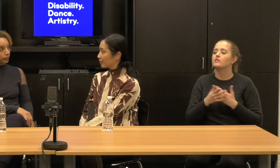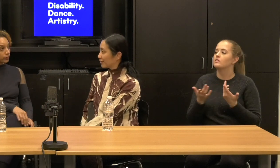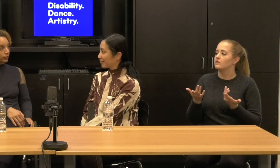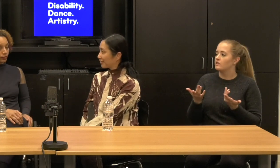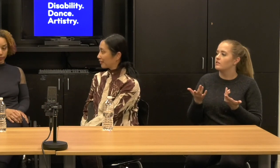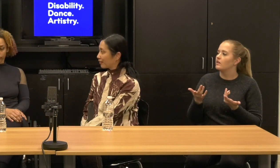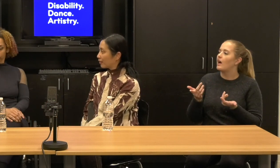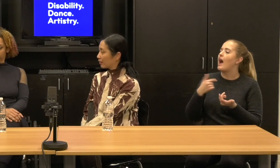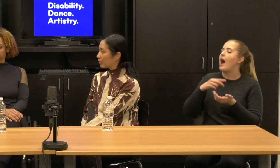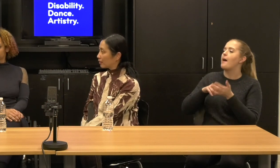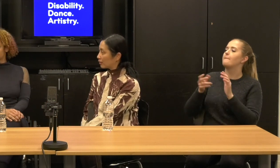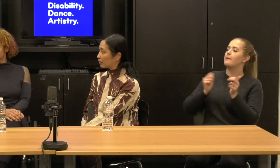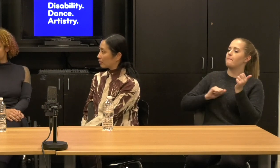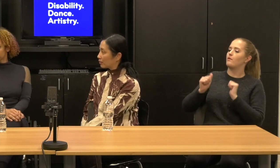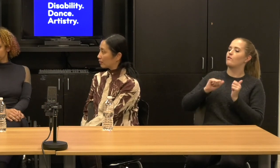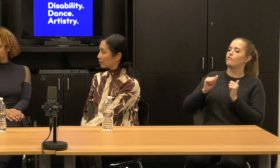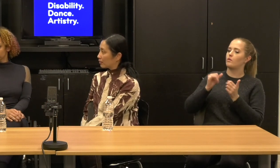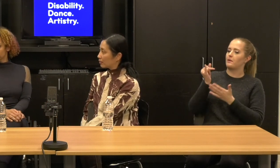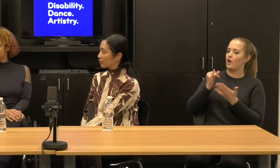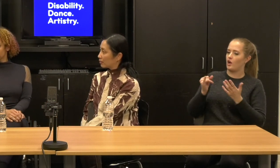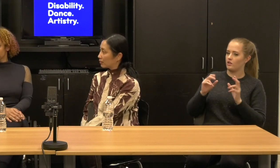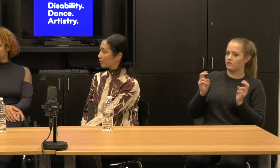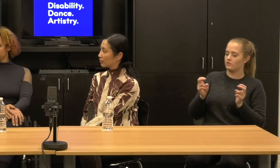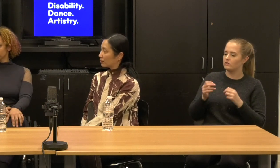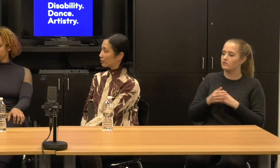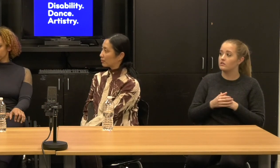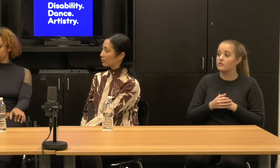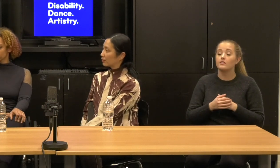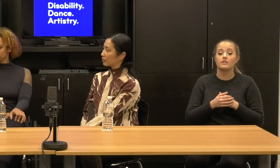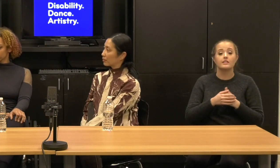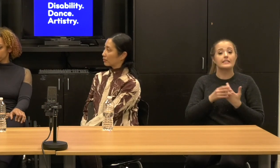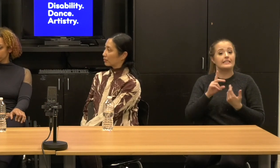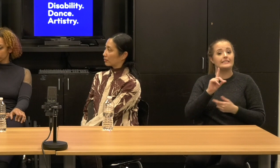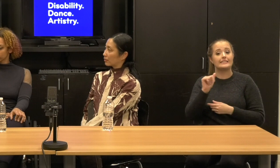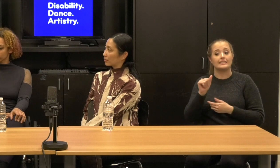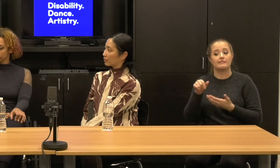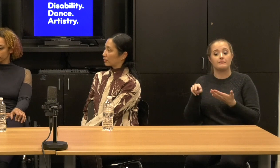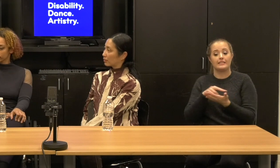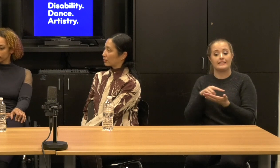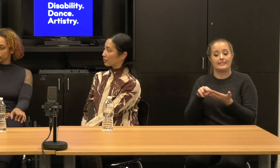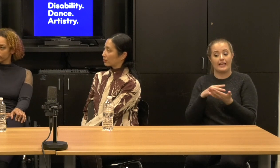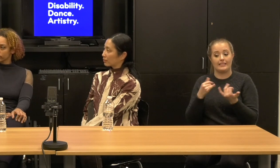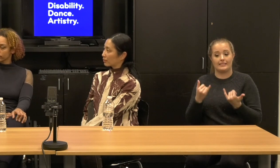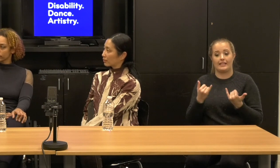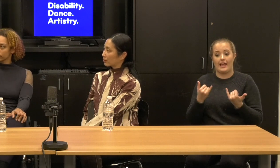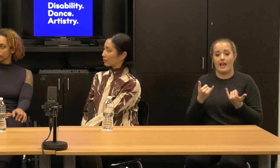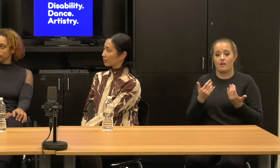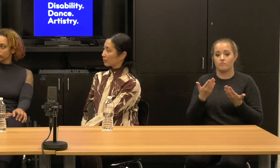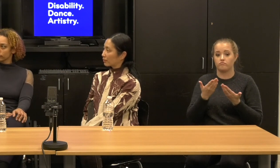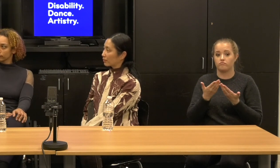disability dance is in, especially in New York right now is such a, there's so much going on there, right?